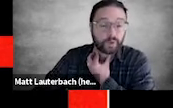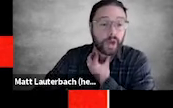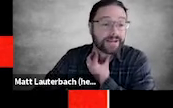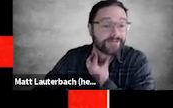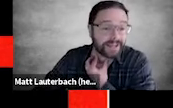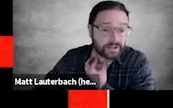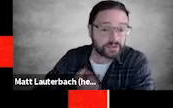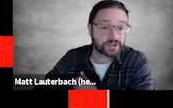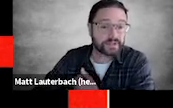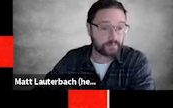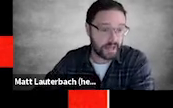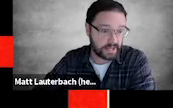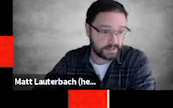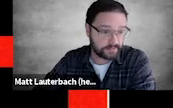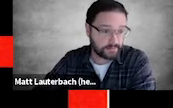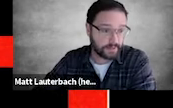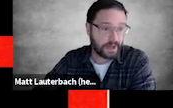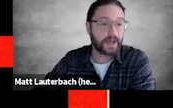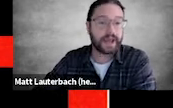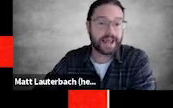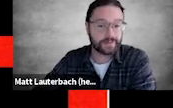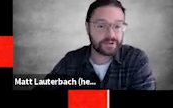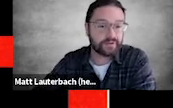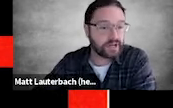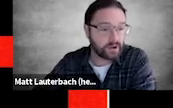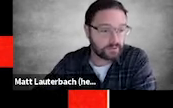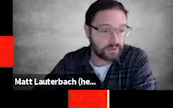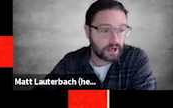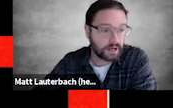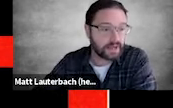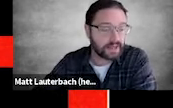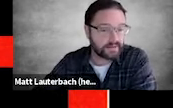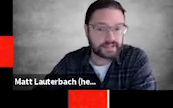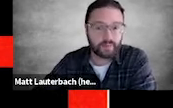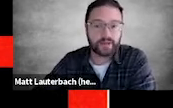I invite you to submit a captioned video by the end of this month